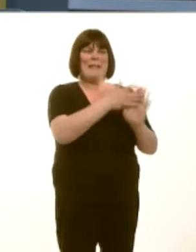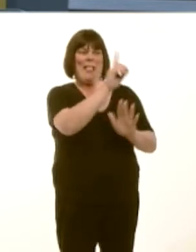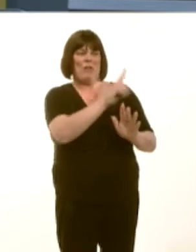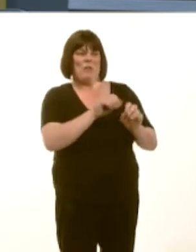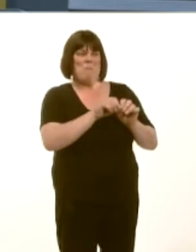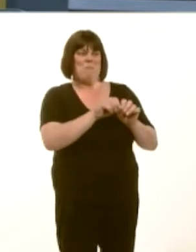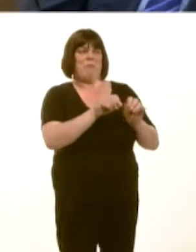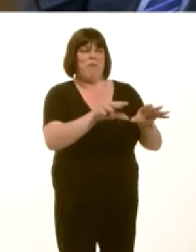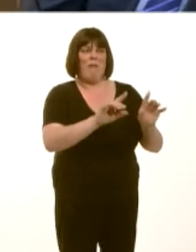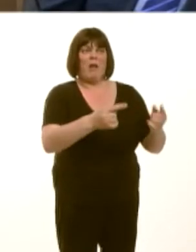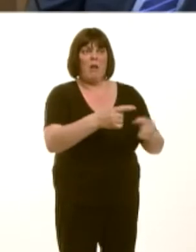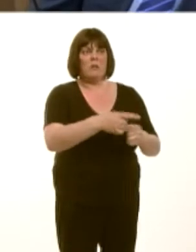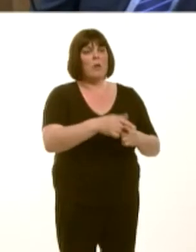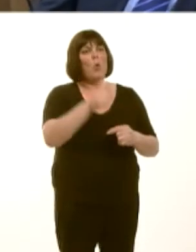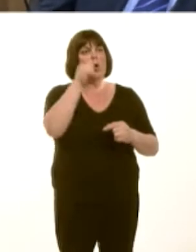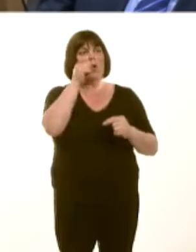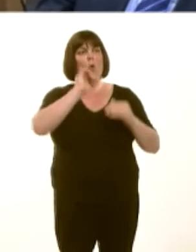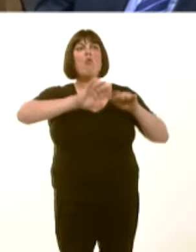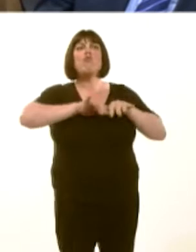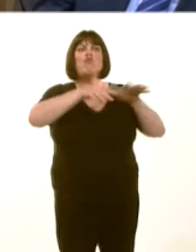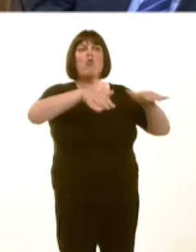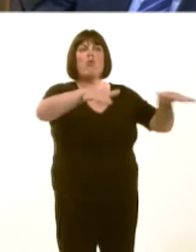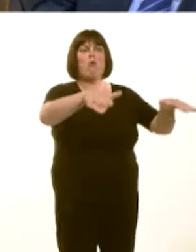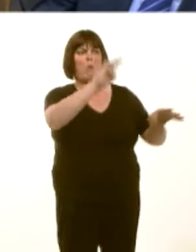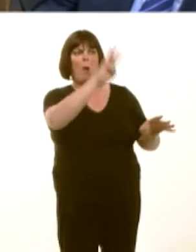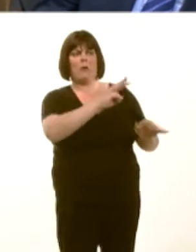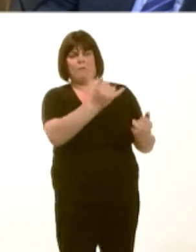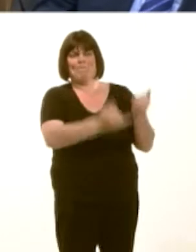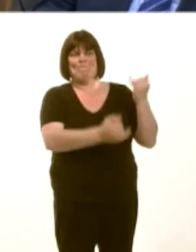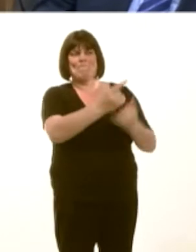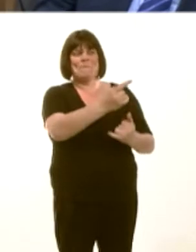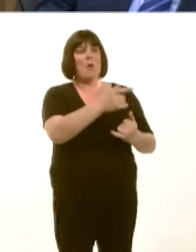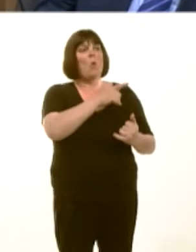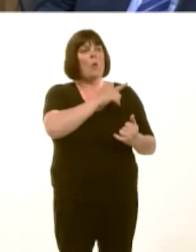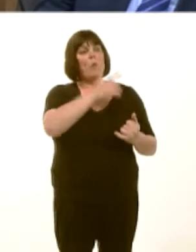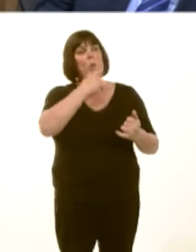We know itís true of the more rural parts of Wales and that is something that we expect should be resolved in the future.